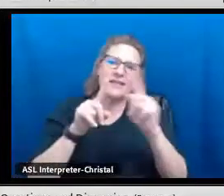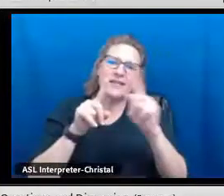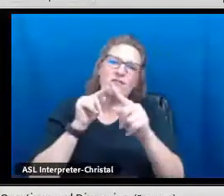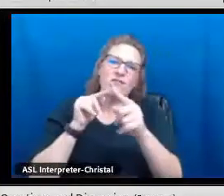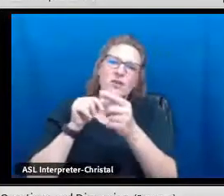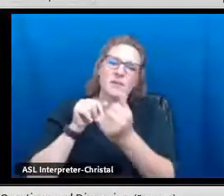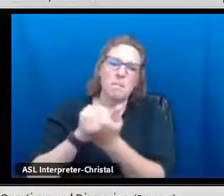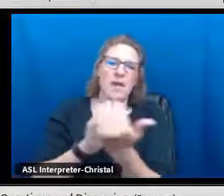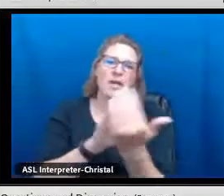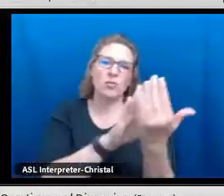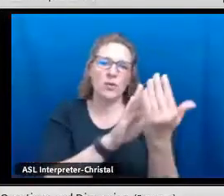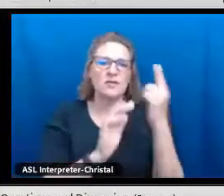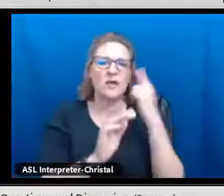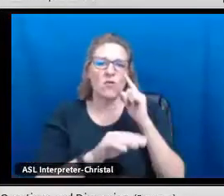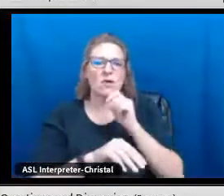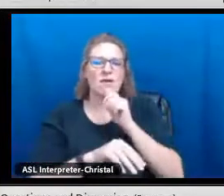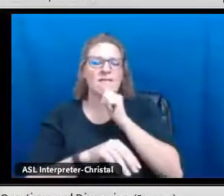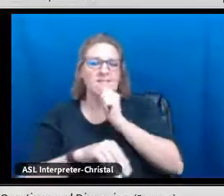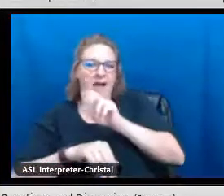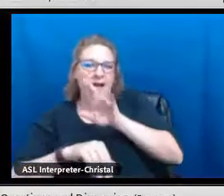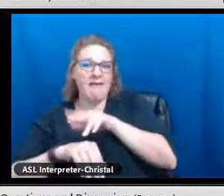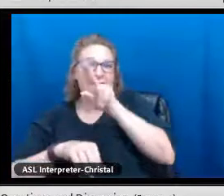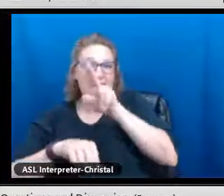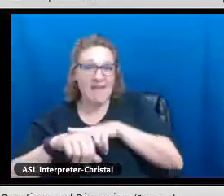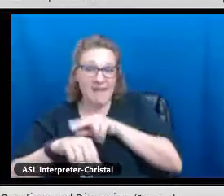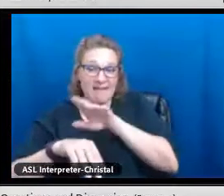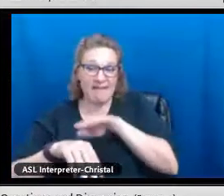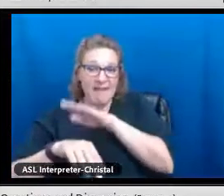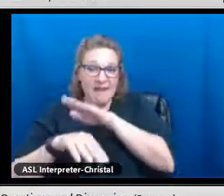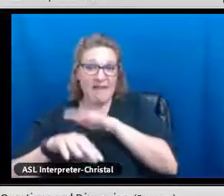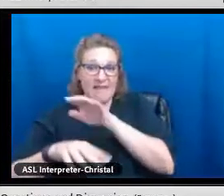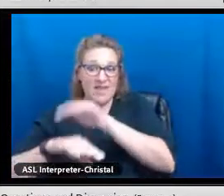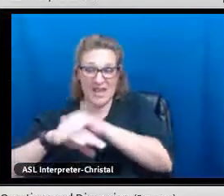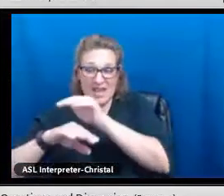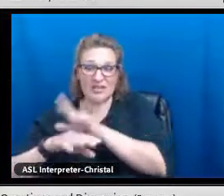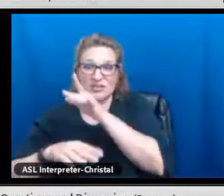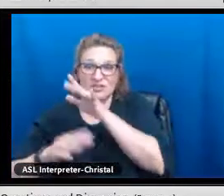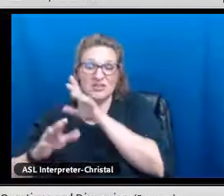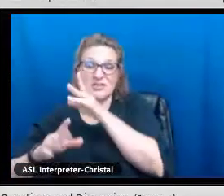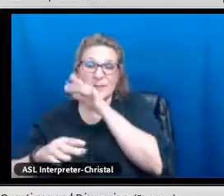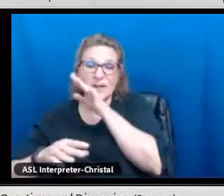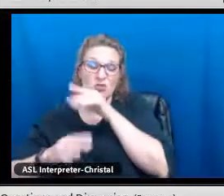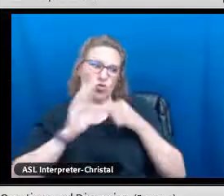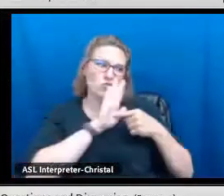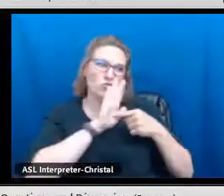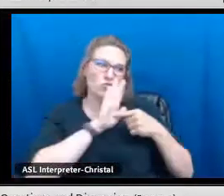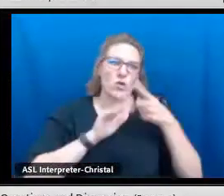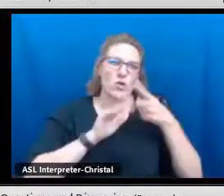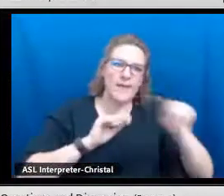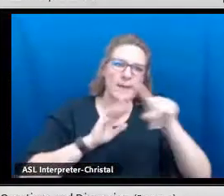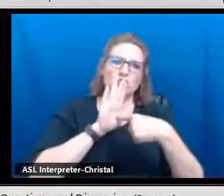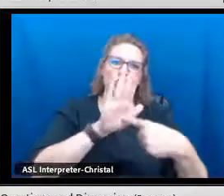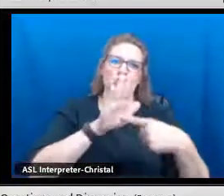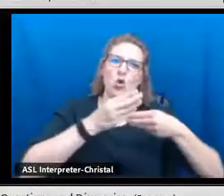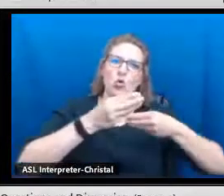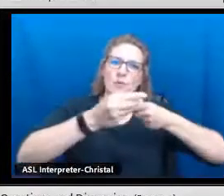world language--but we provide those different pathways for non-native English speakers to